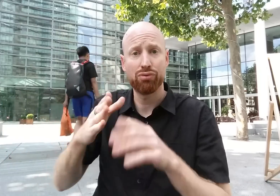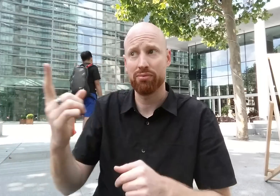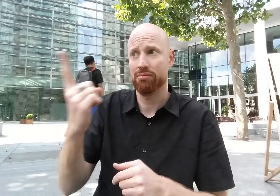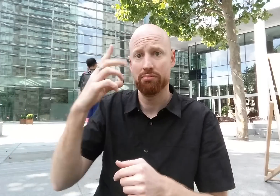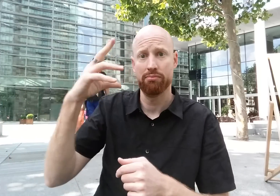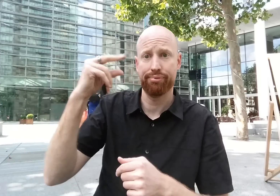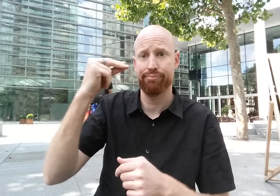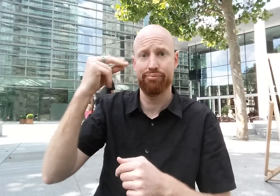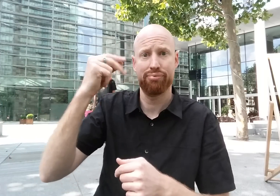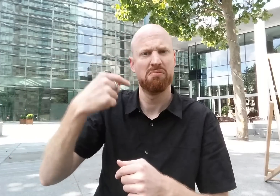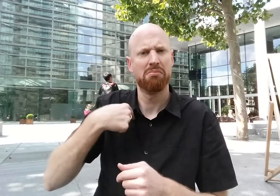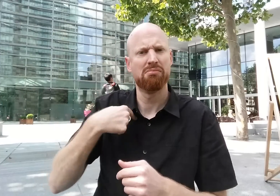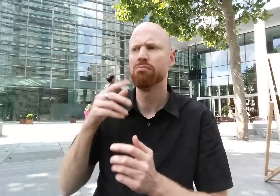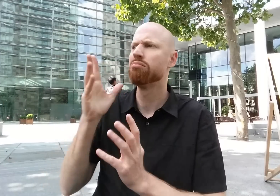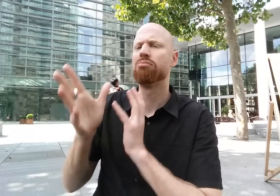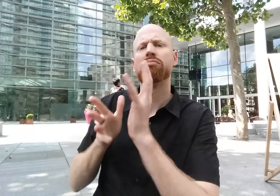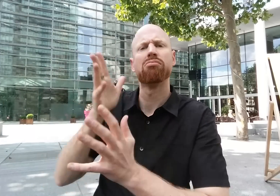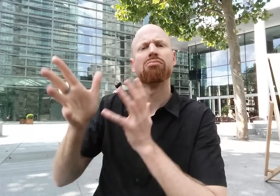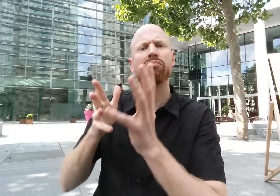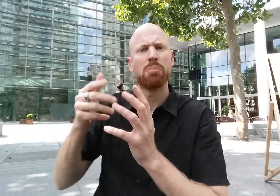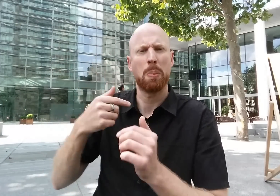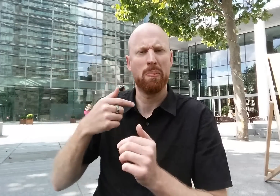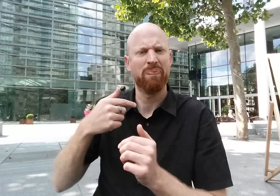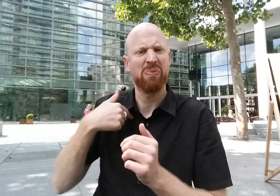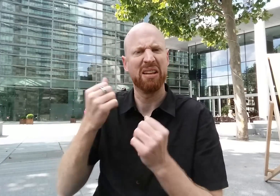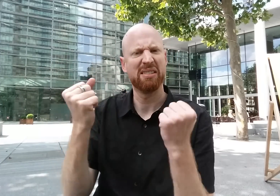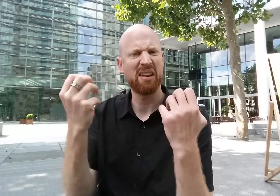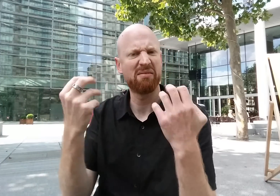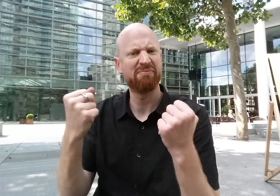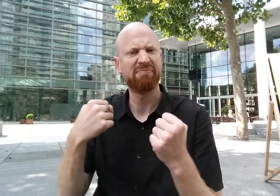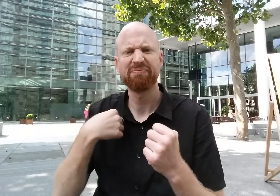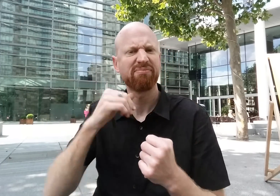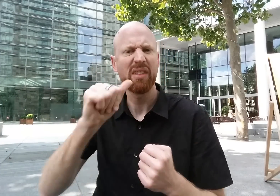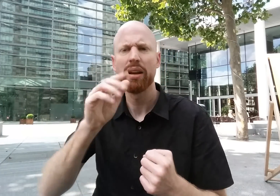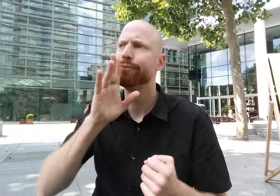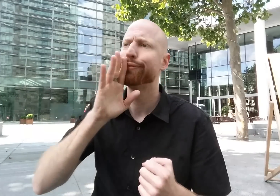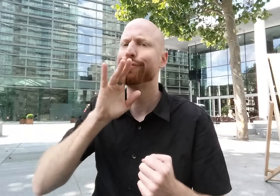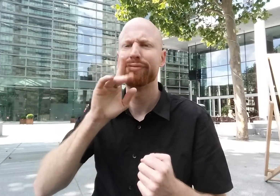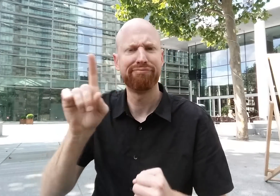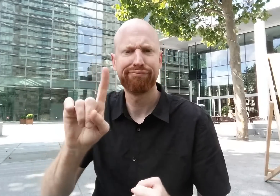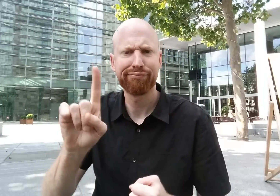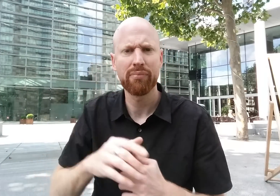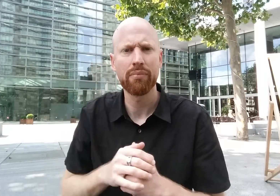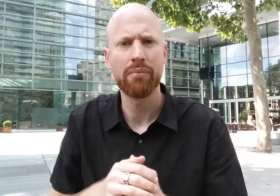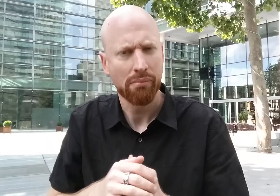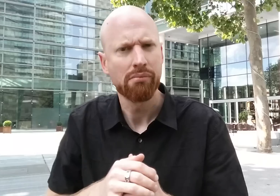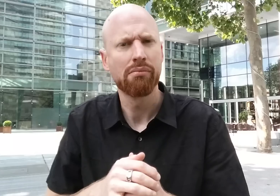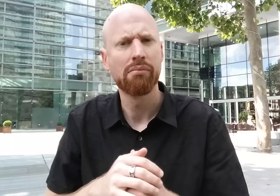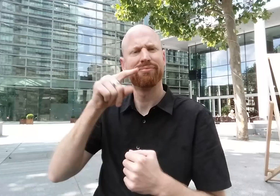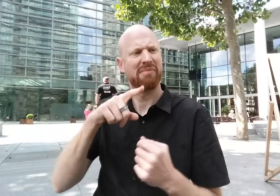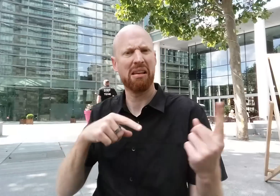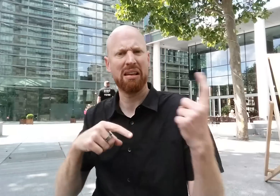communicating in spoken English, I always respond by gesturing, signing, never replying with spoken English. Noticing this, my Deaf friends ask me... Why?